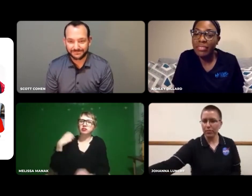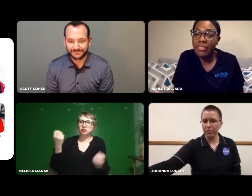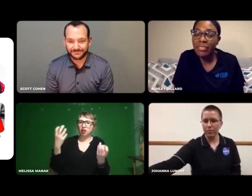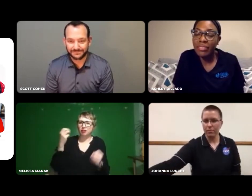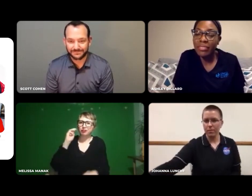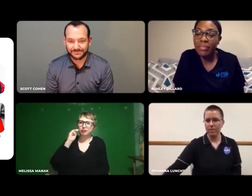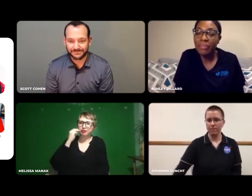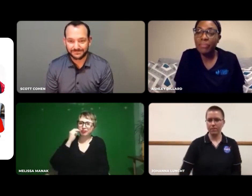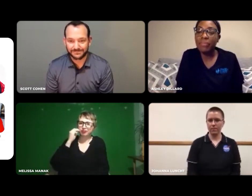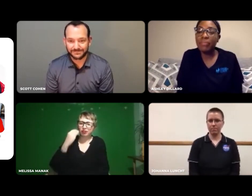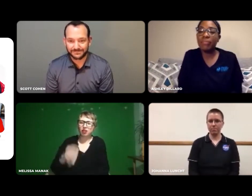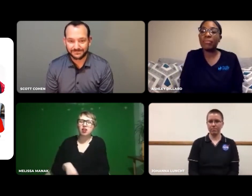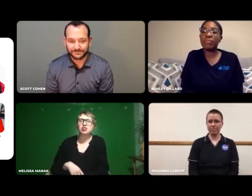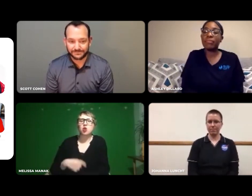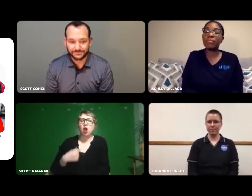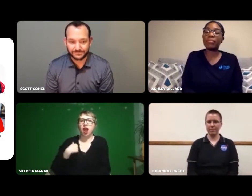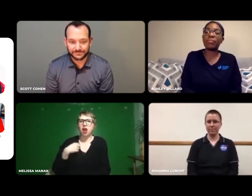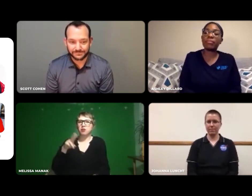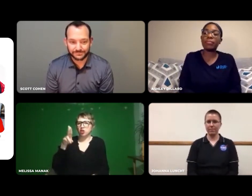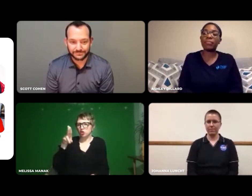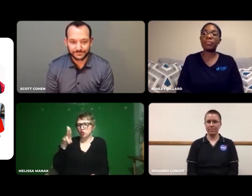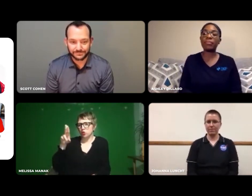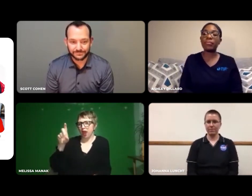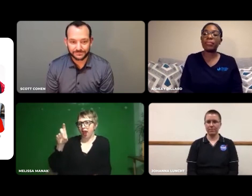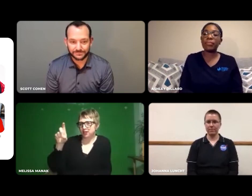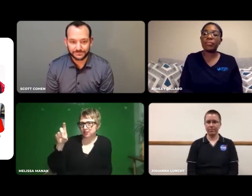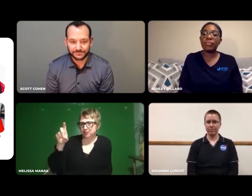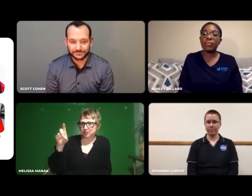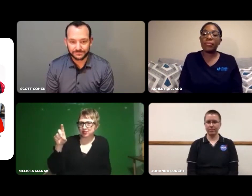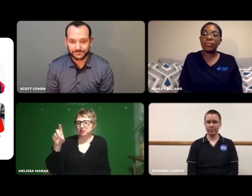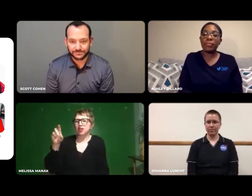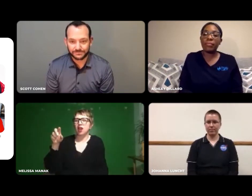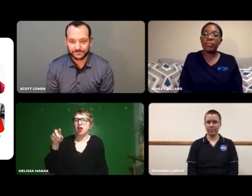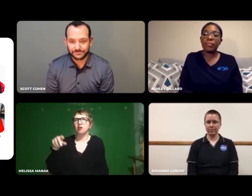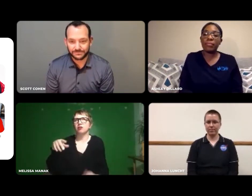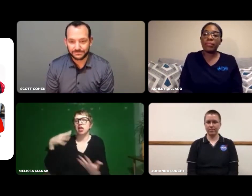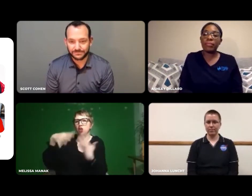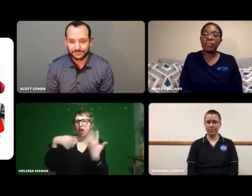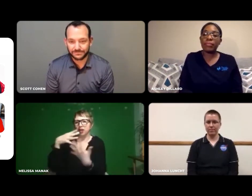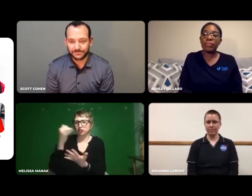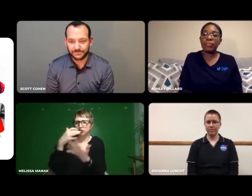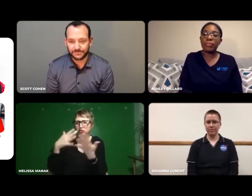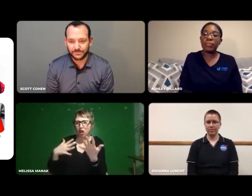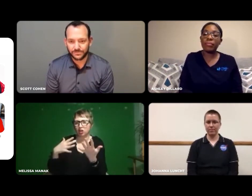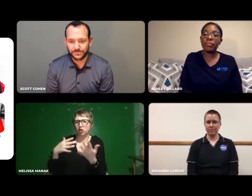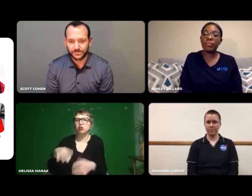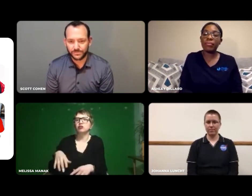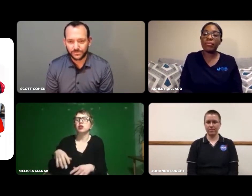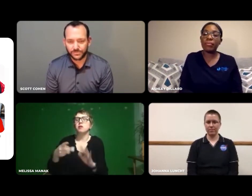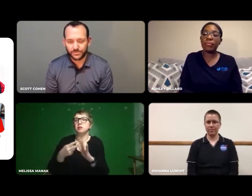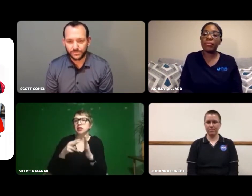(sign name) I'm a UX and Interaction Designer.